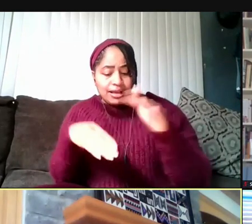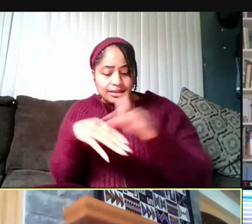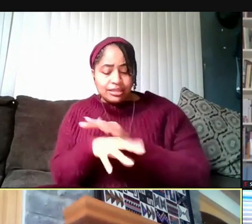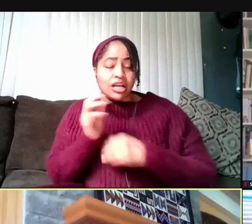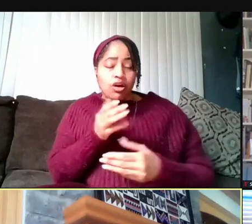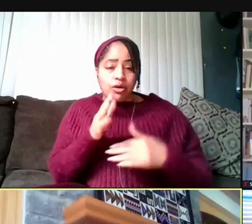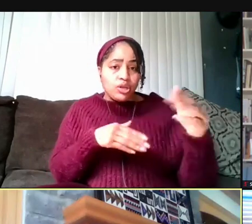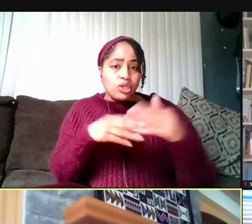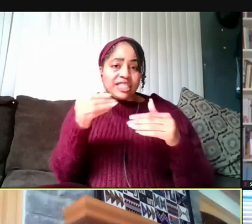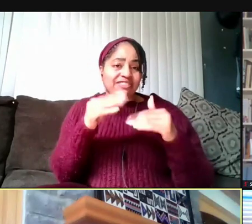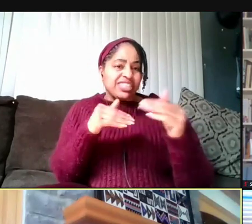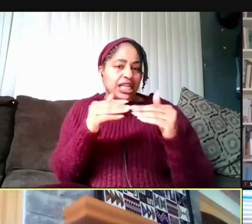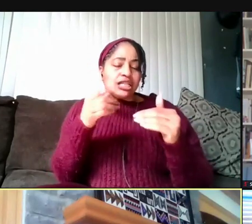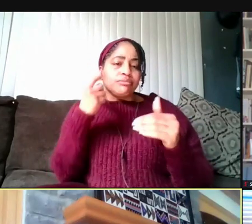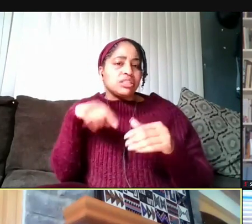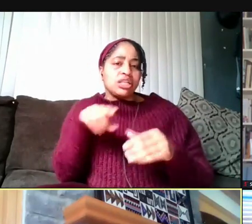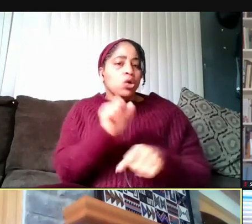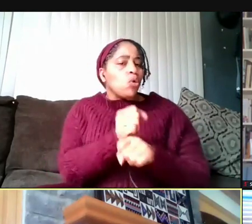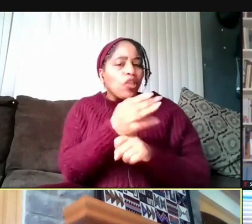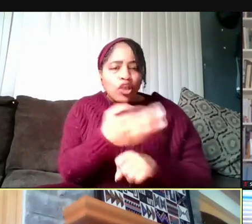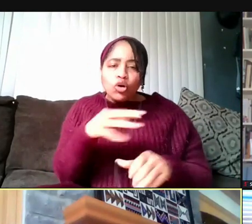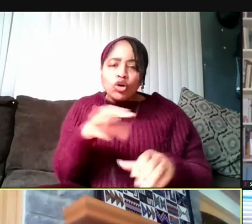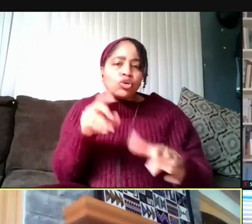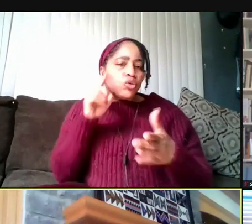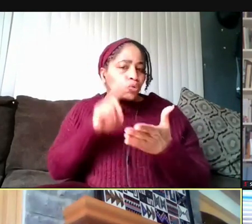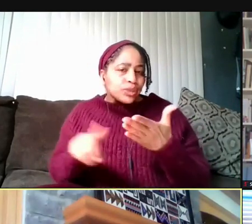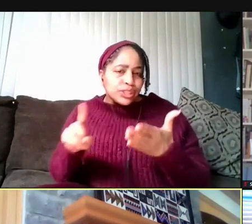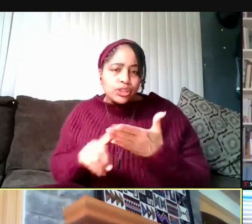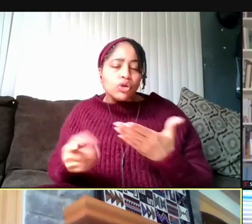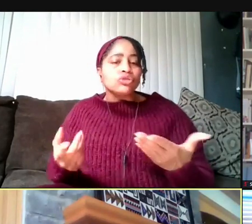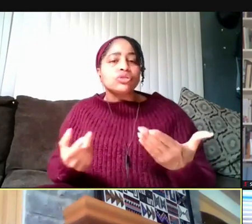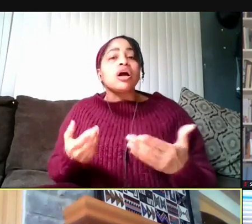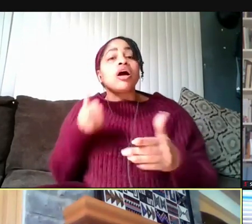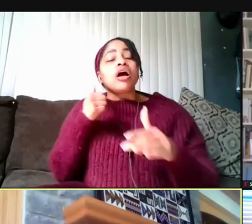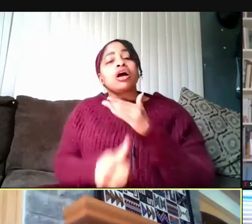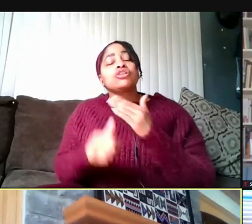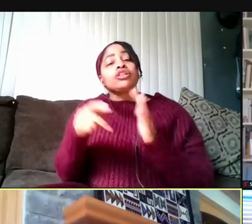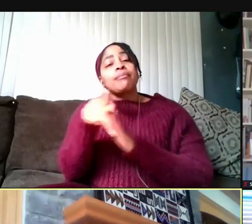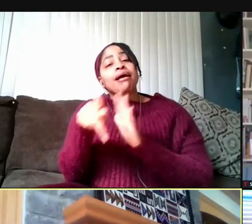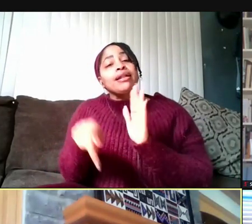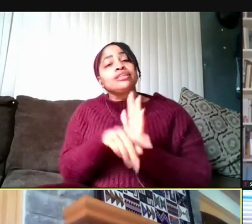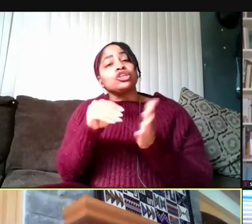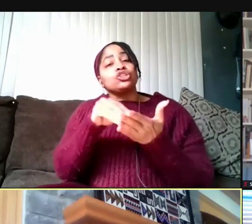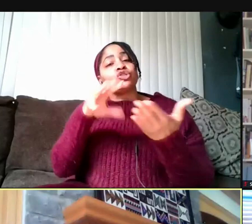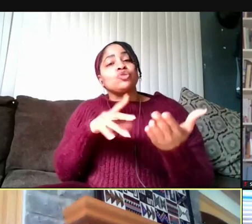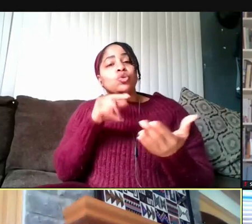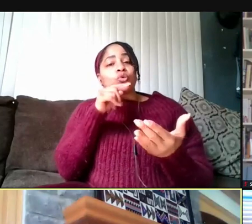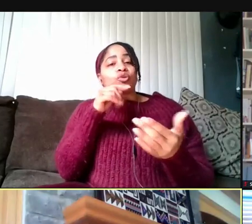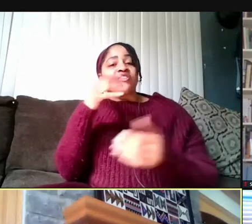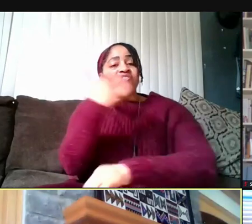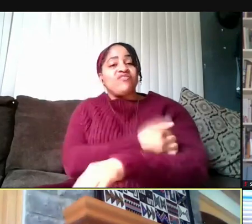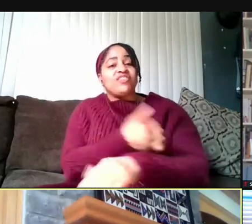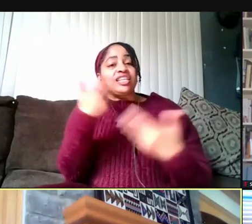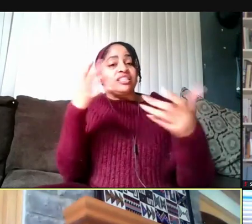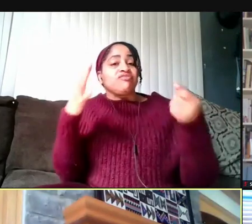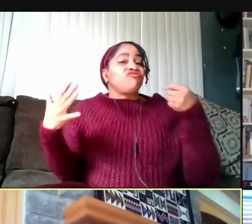either because they work there or they're doing research. Under the policy, students who are fully vaccinated